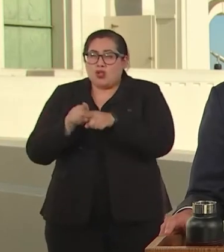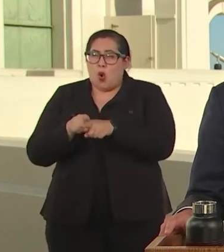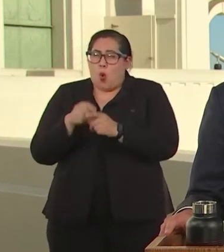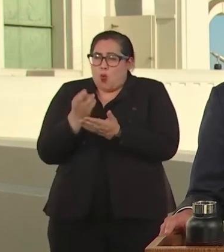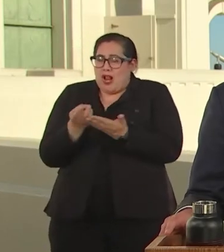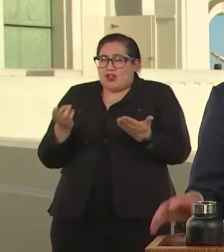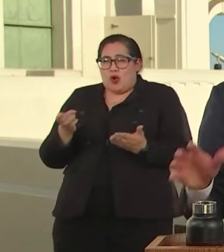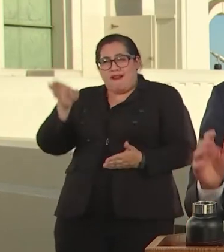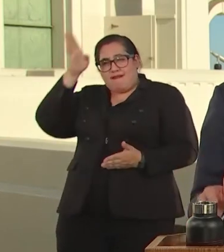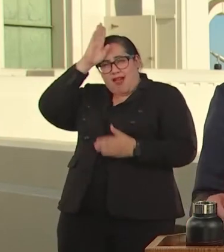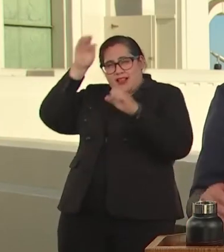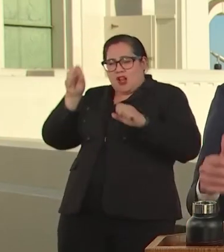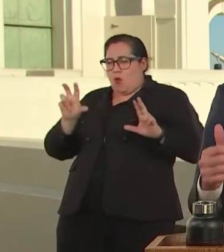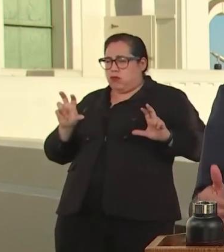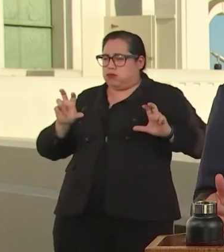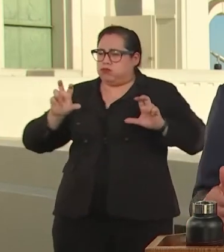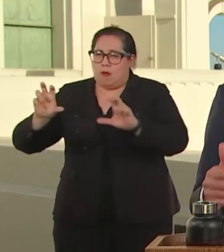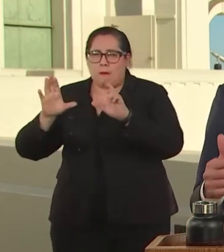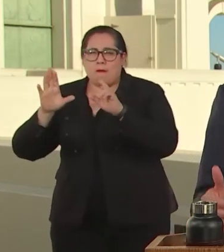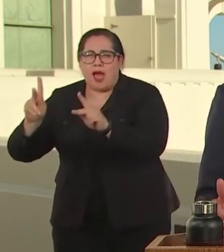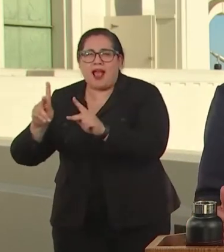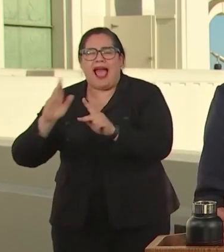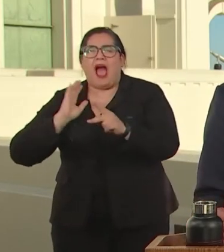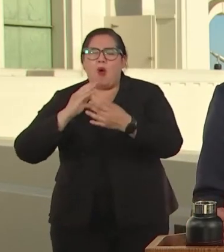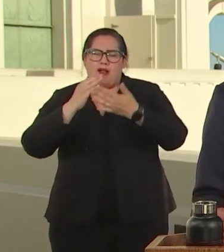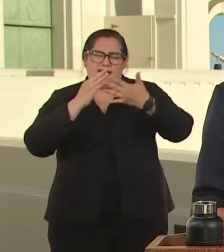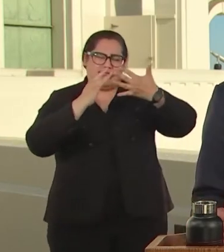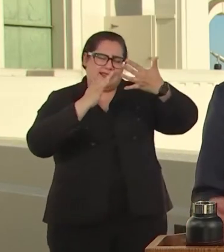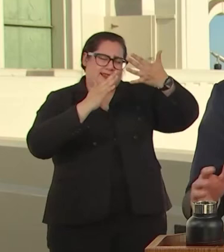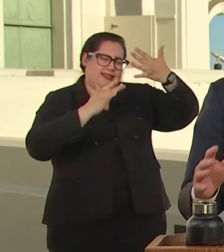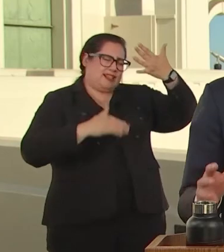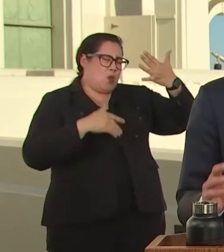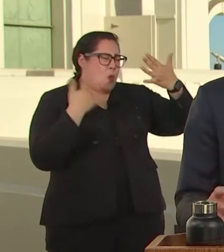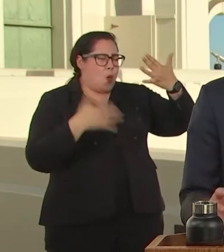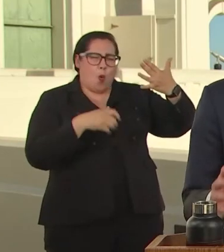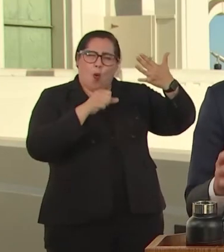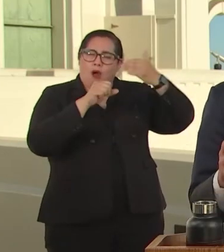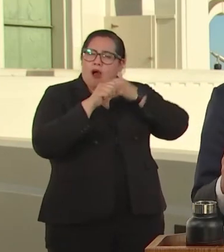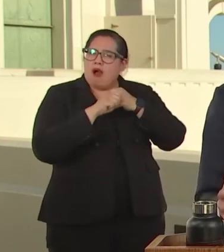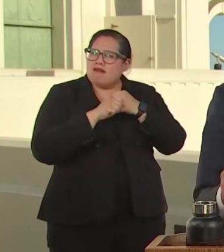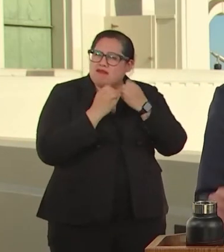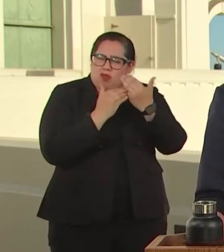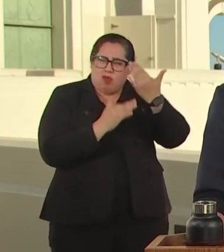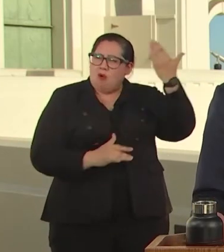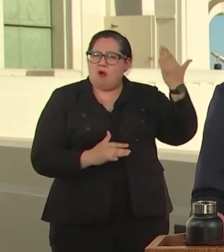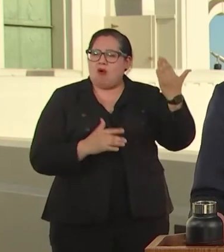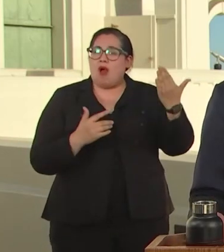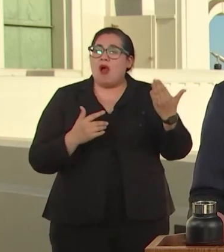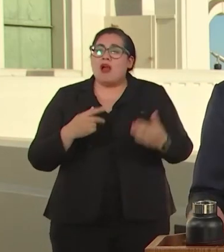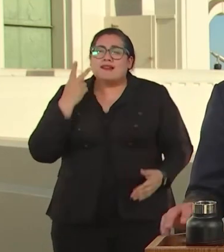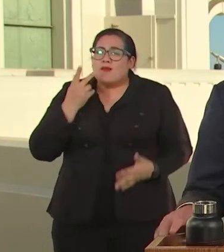YOU SEE WE BUILT A MORE RESILIENT, A MORE JUST, A MORE